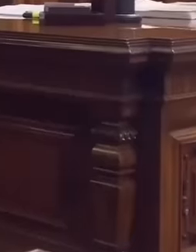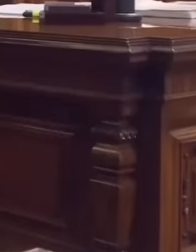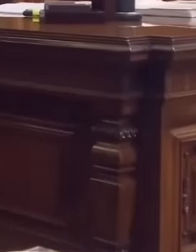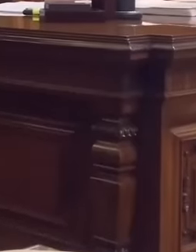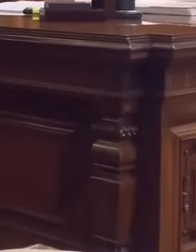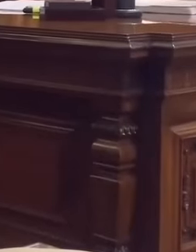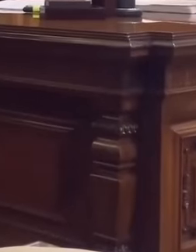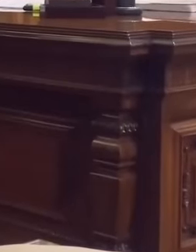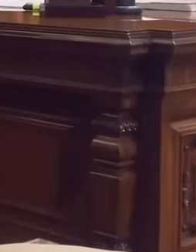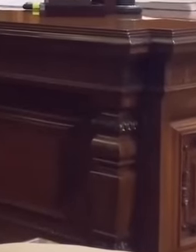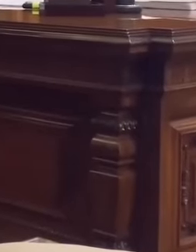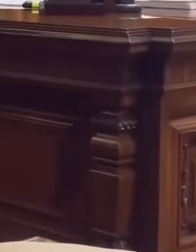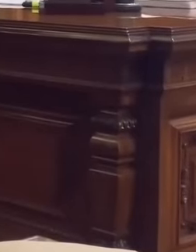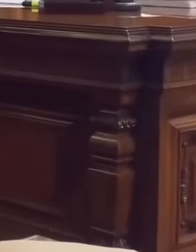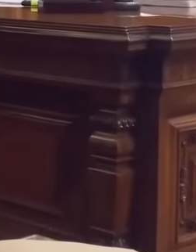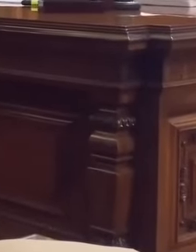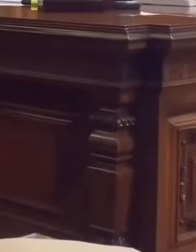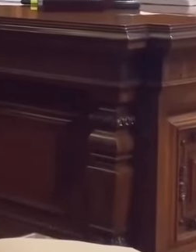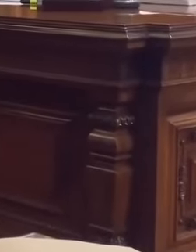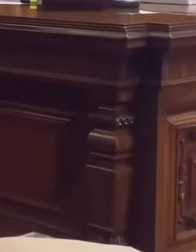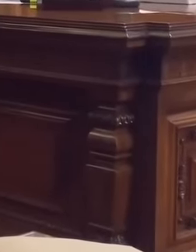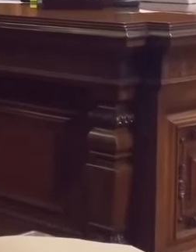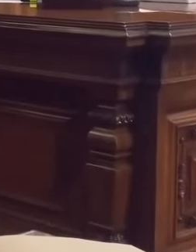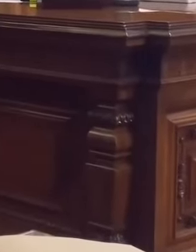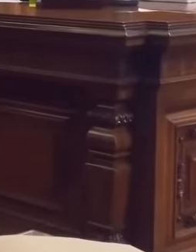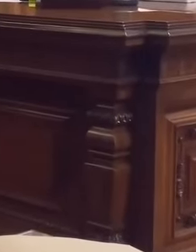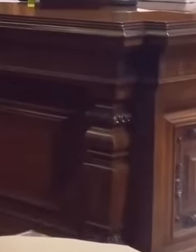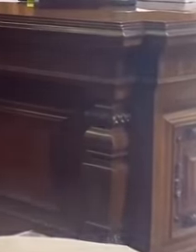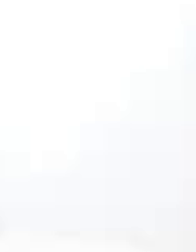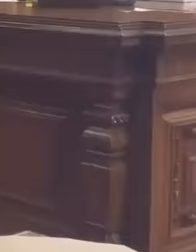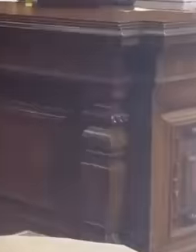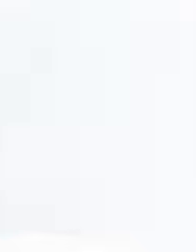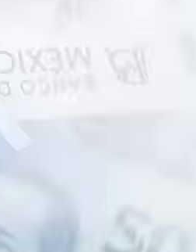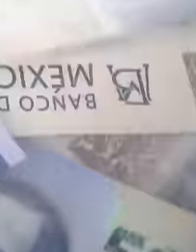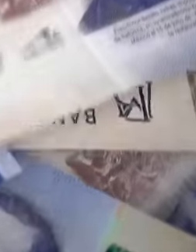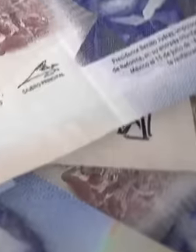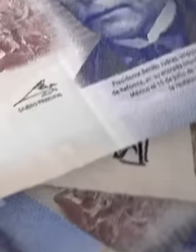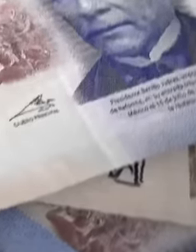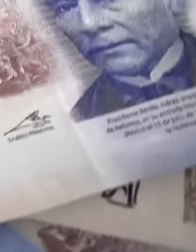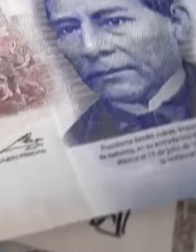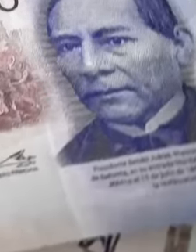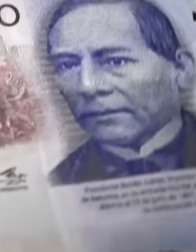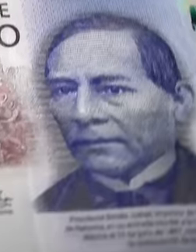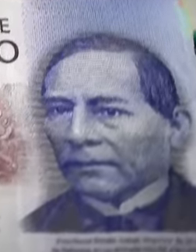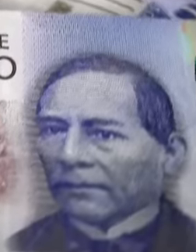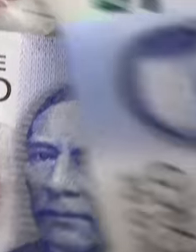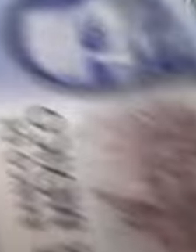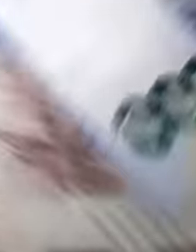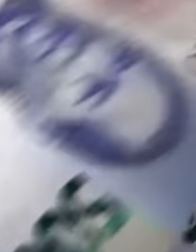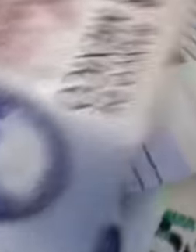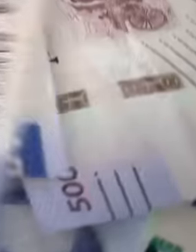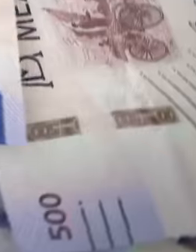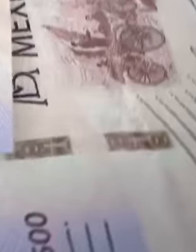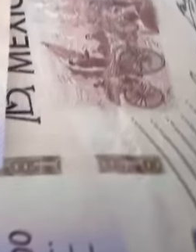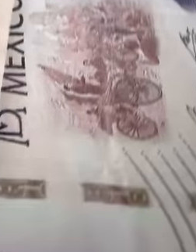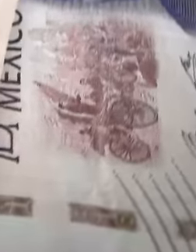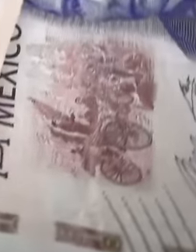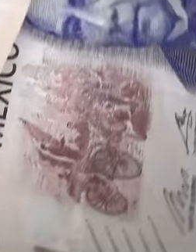President Andrés Manuel López Obrador does not have a filler. What interests them is the money. The